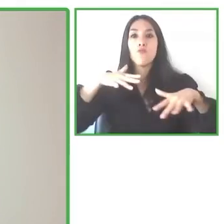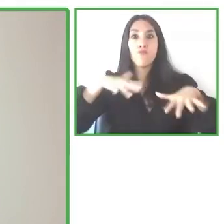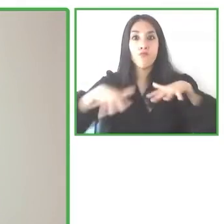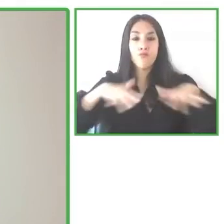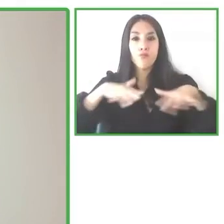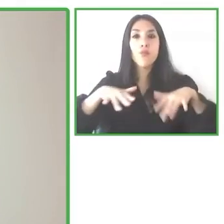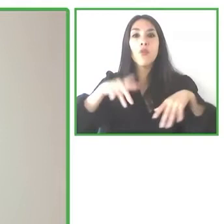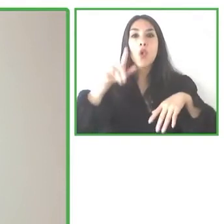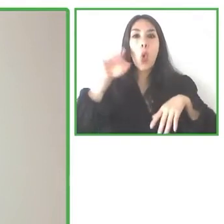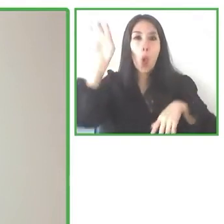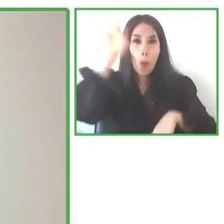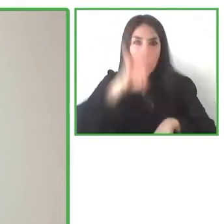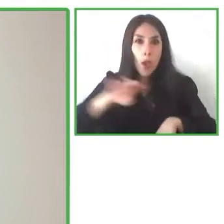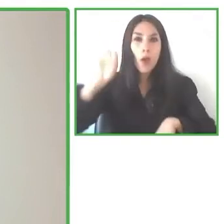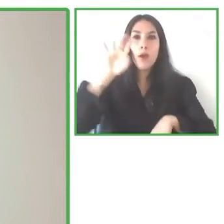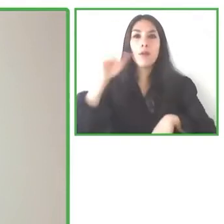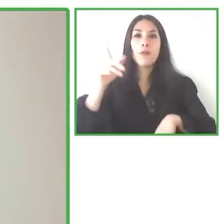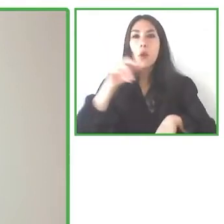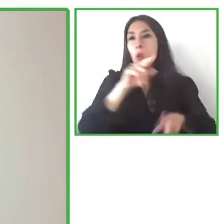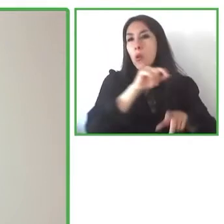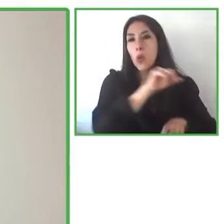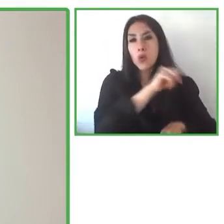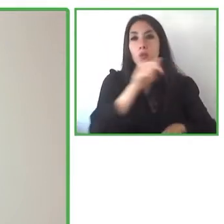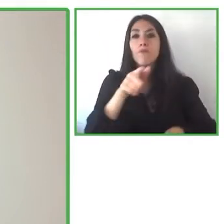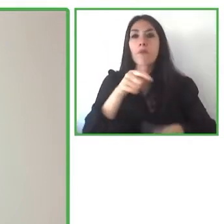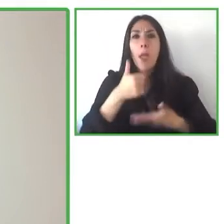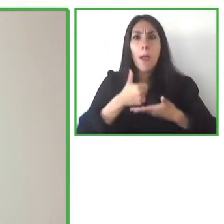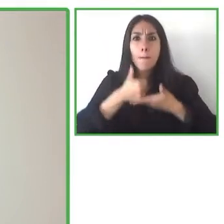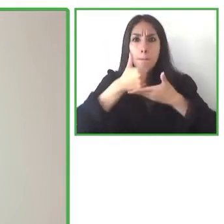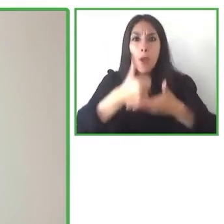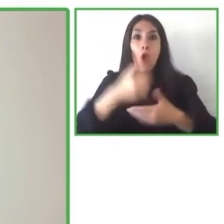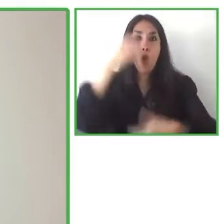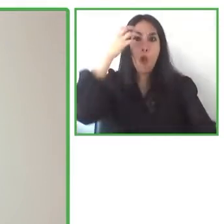I’ve been helping different governments, Universities, organizations,